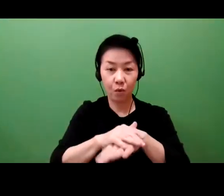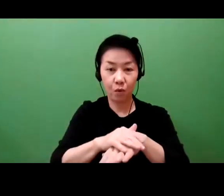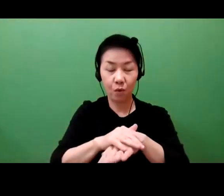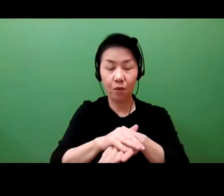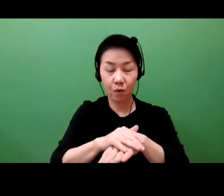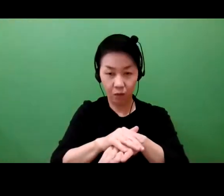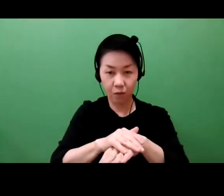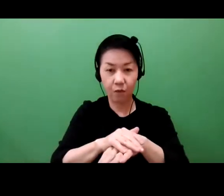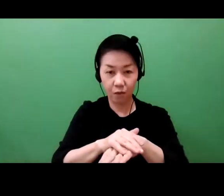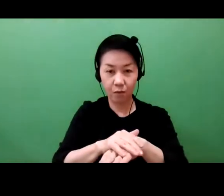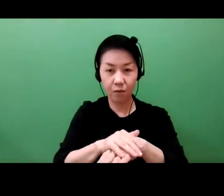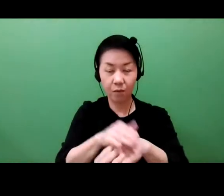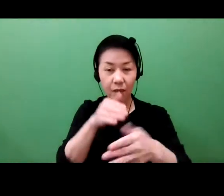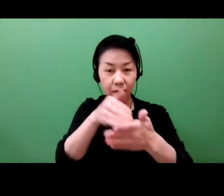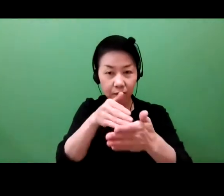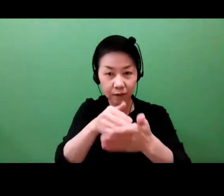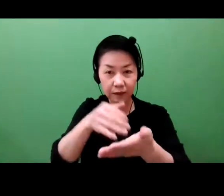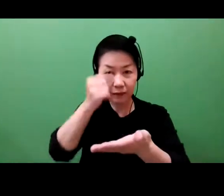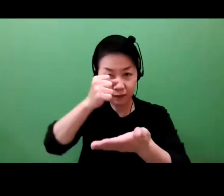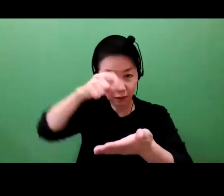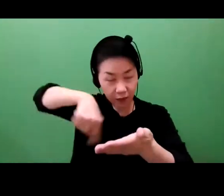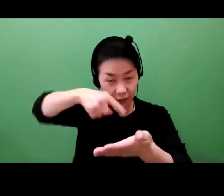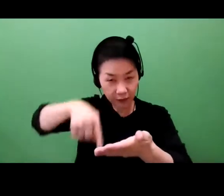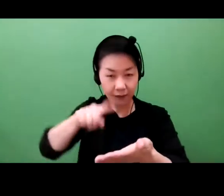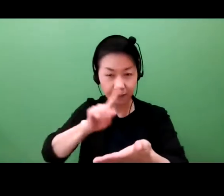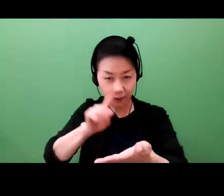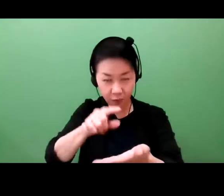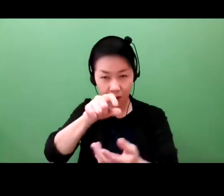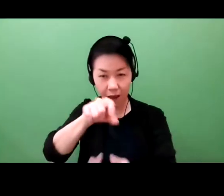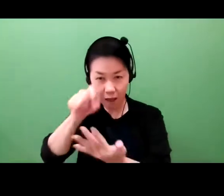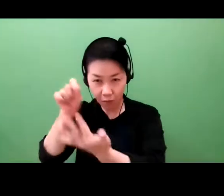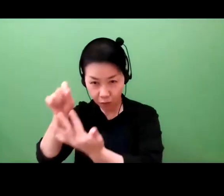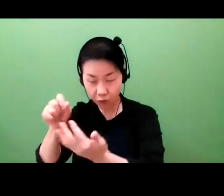The third category will be about how intellectual property is